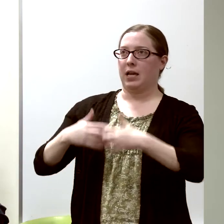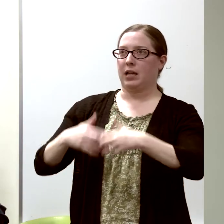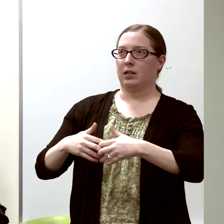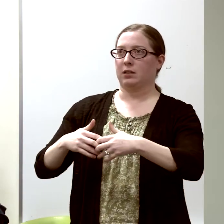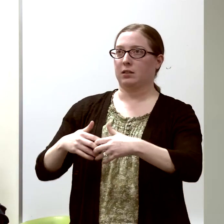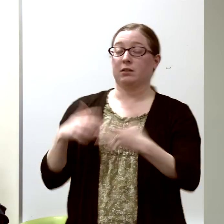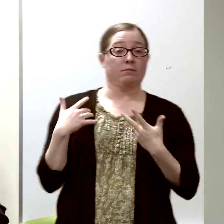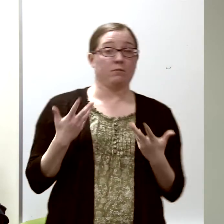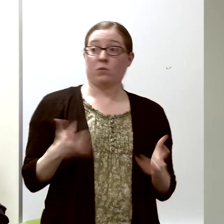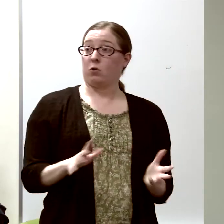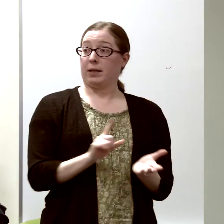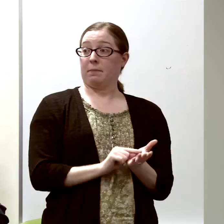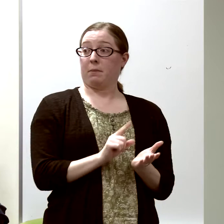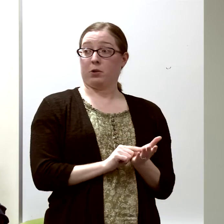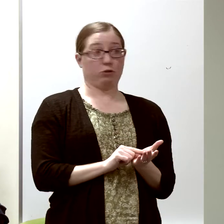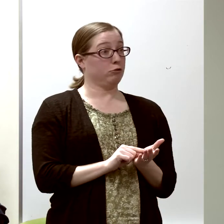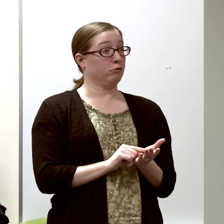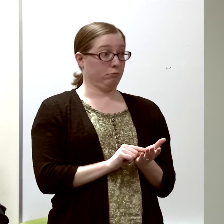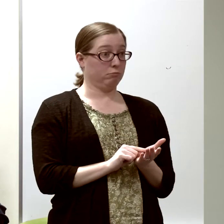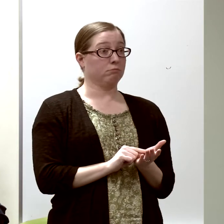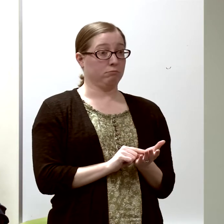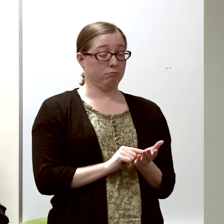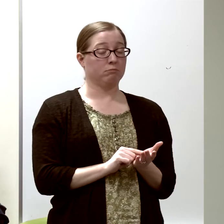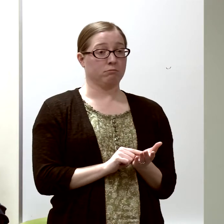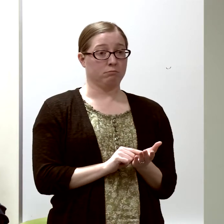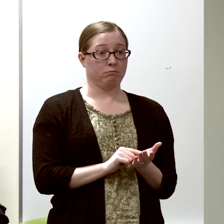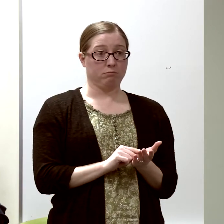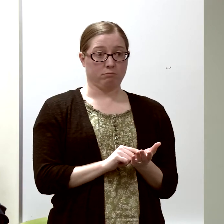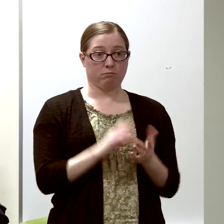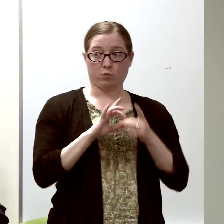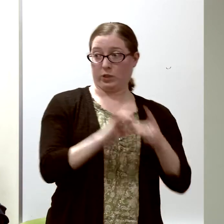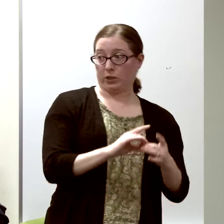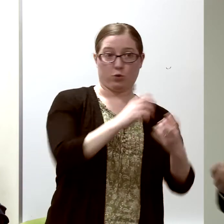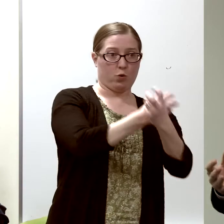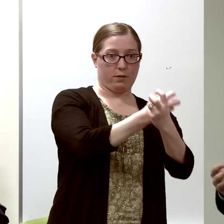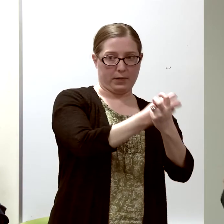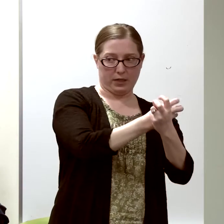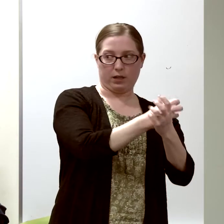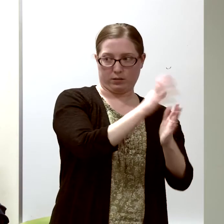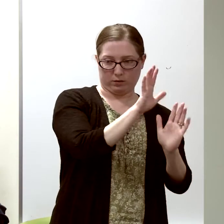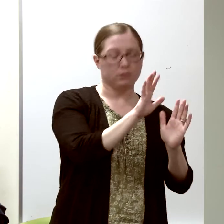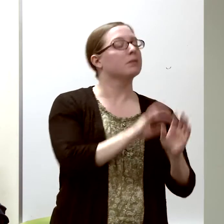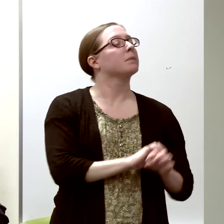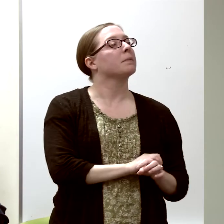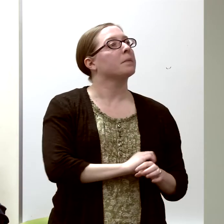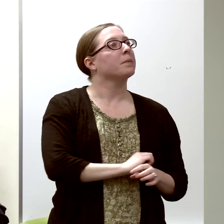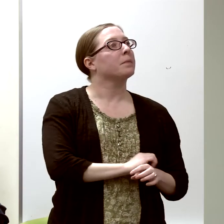I had already published a paper in orthopedics,